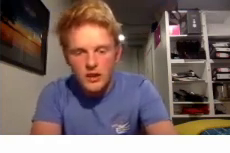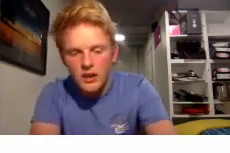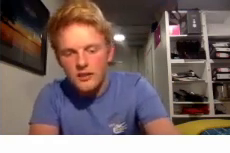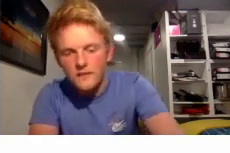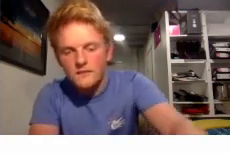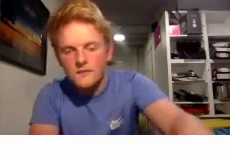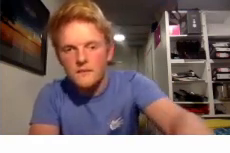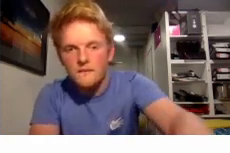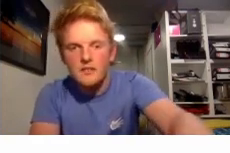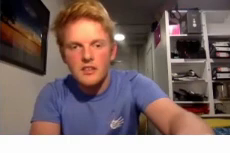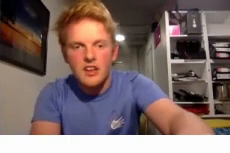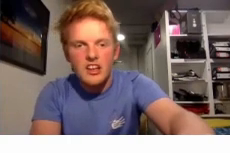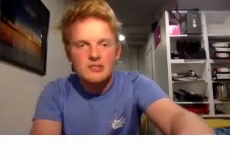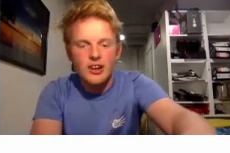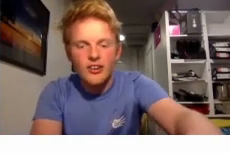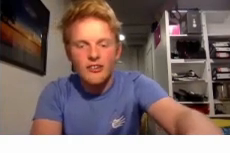hey smile everyone